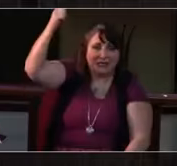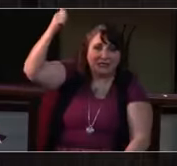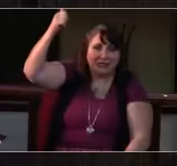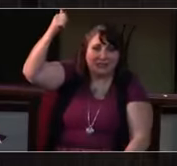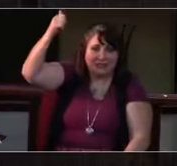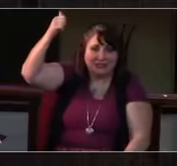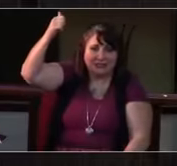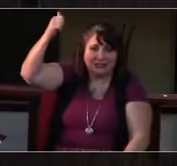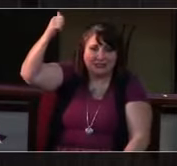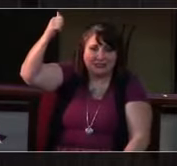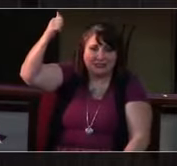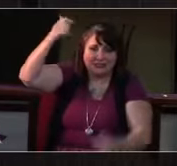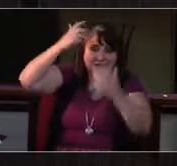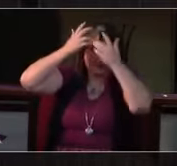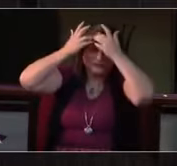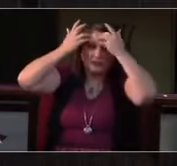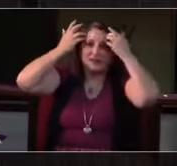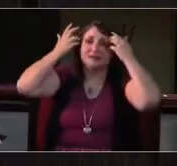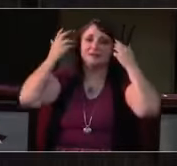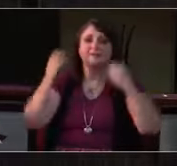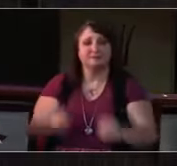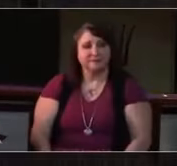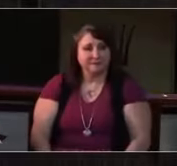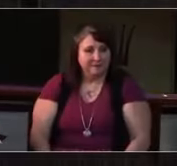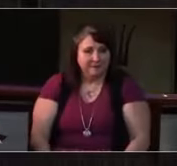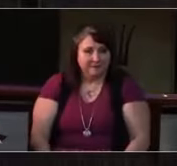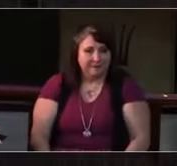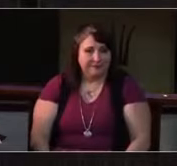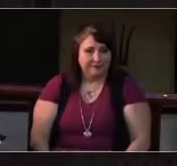Lord God of pow’r and might,